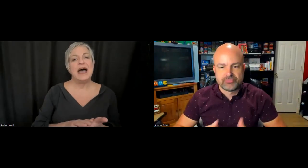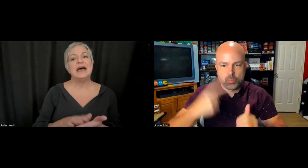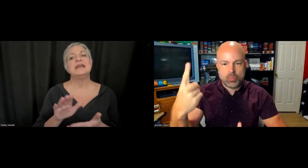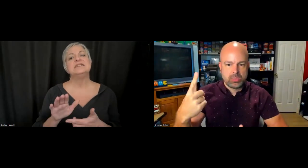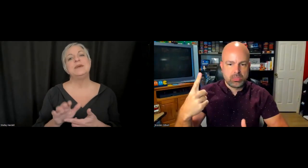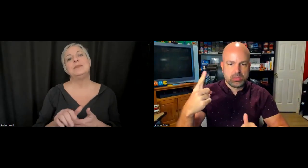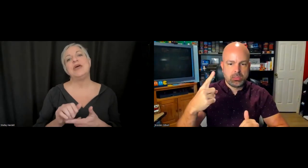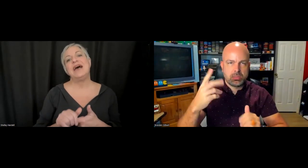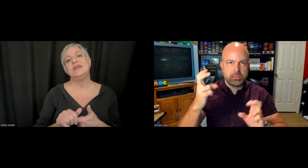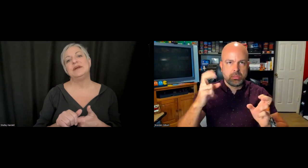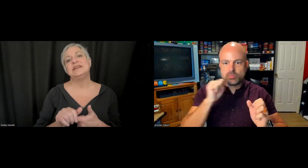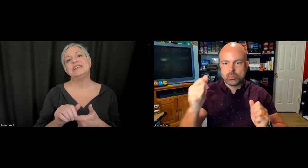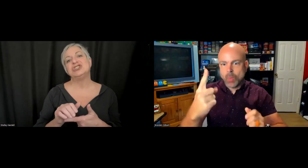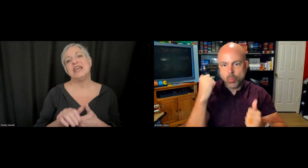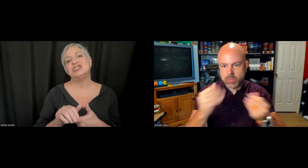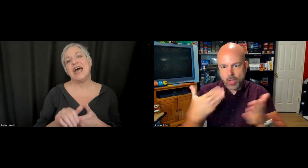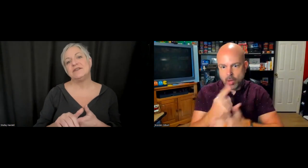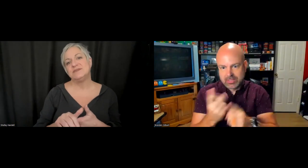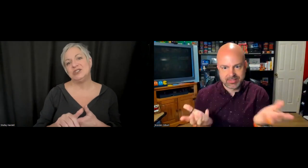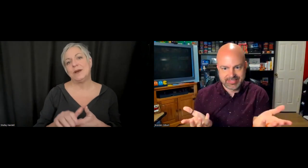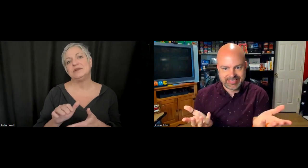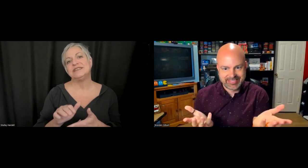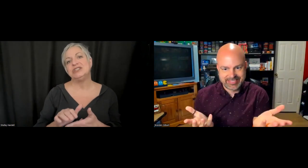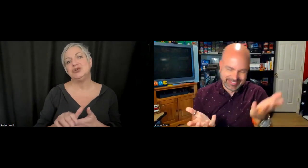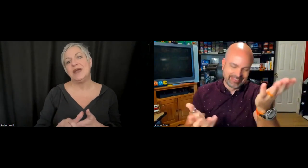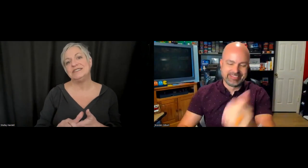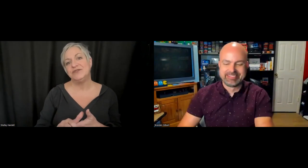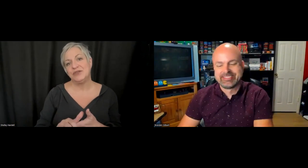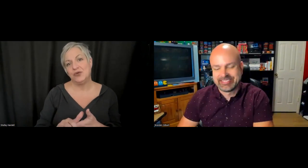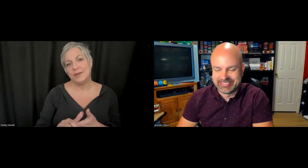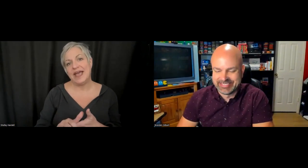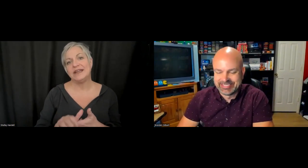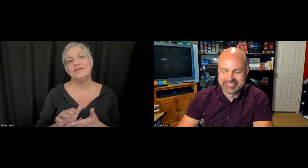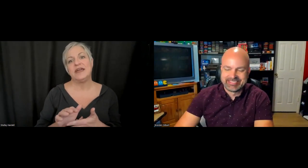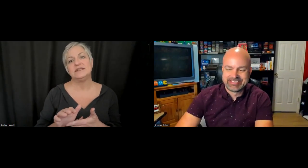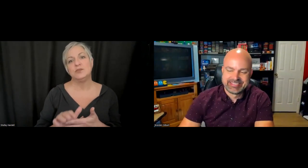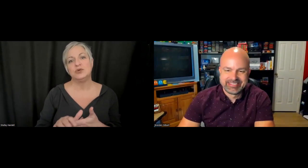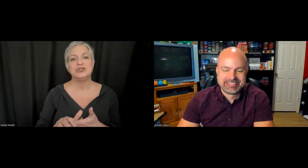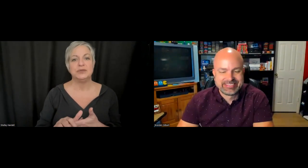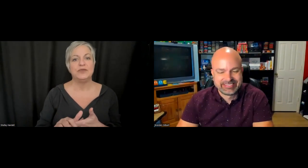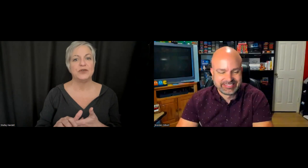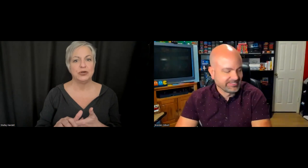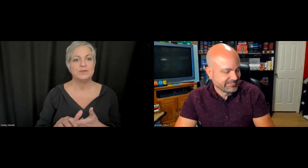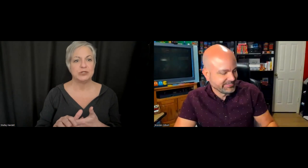but to be able to have the ability to change out of speech bubbles into a different format more suitable for your